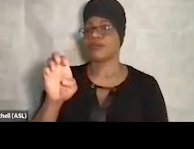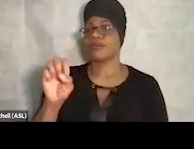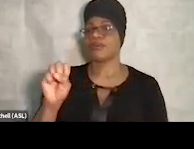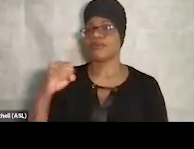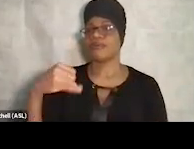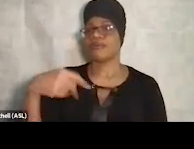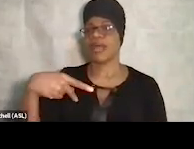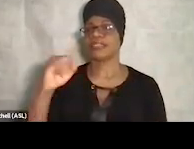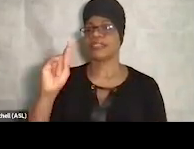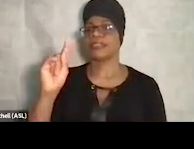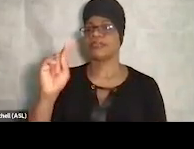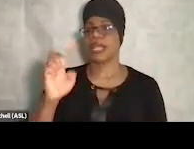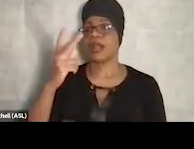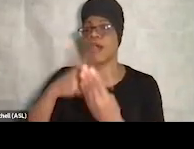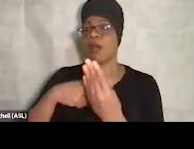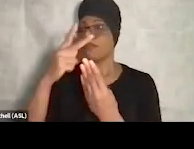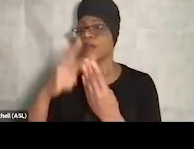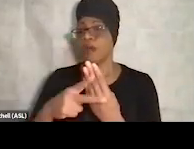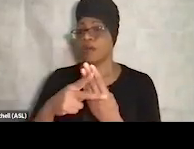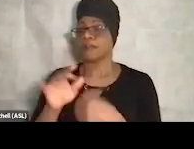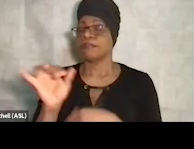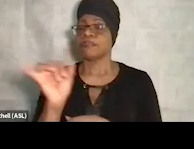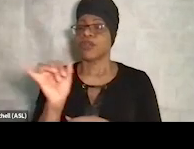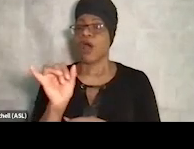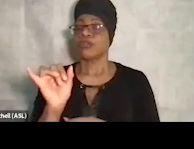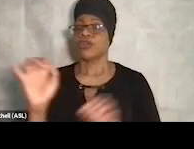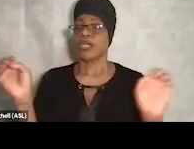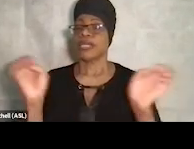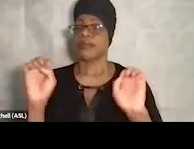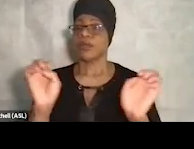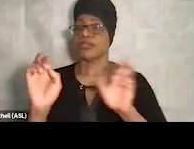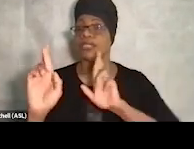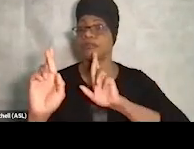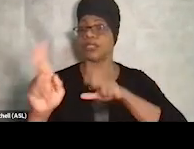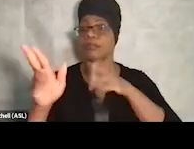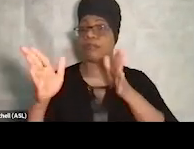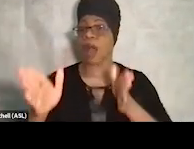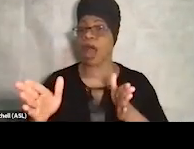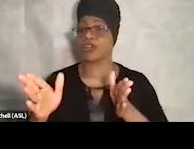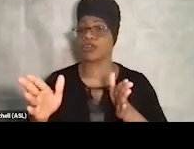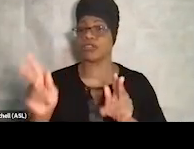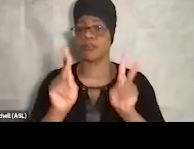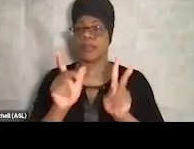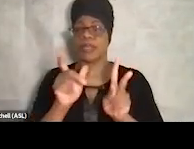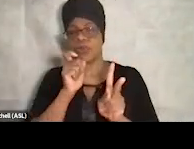and looking at folks that we may sometimes not closely collaborate with,